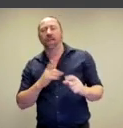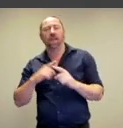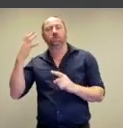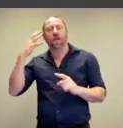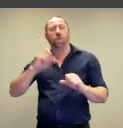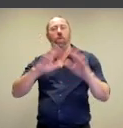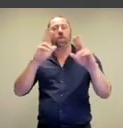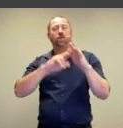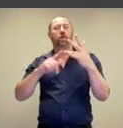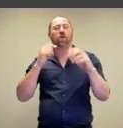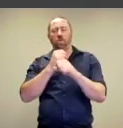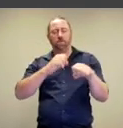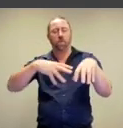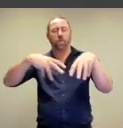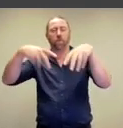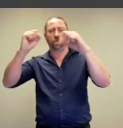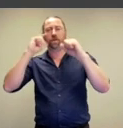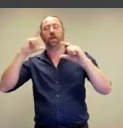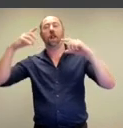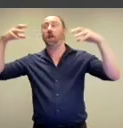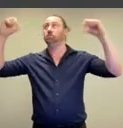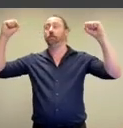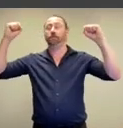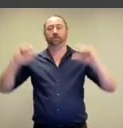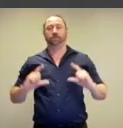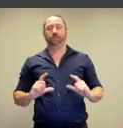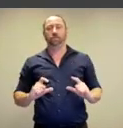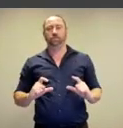such an interesting photograph, with the lights